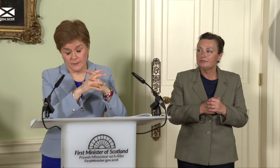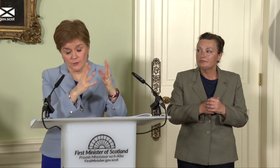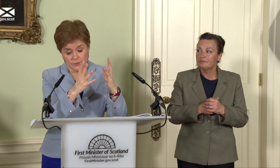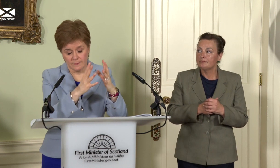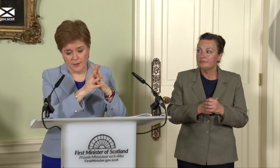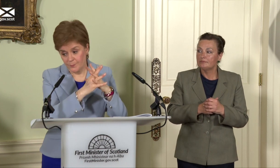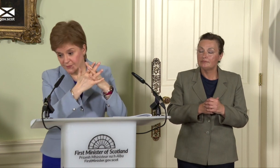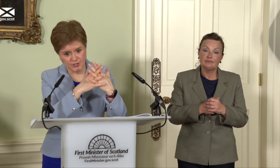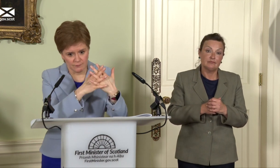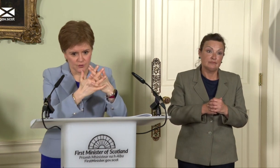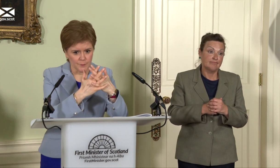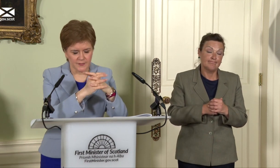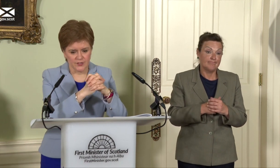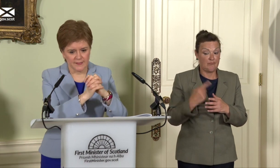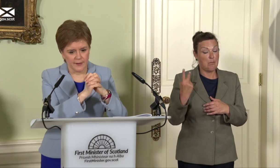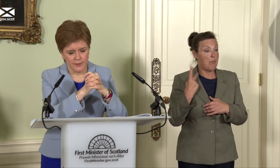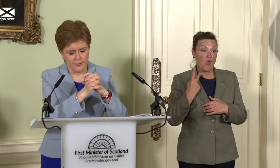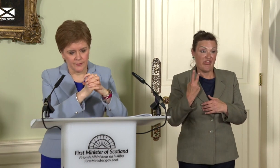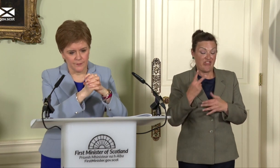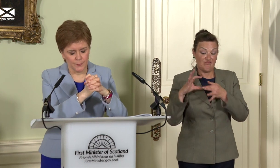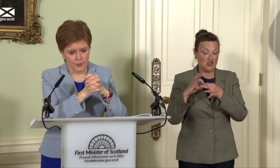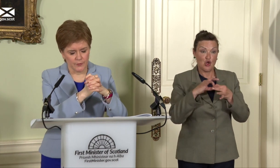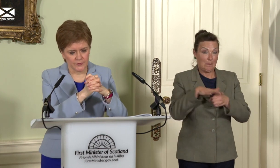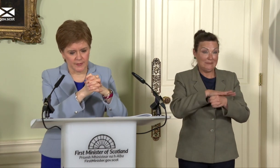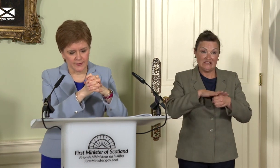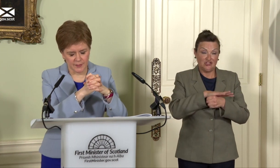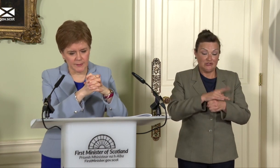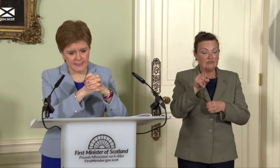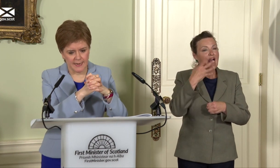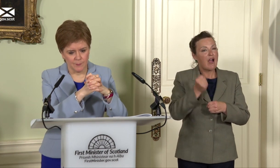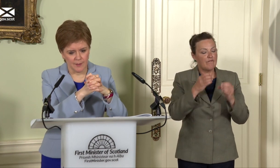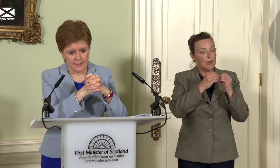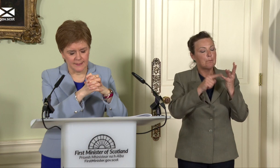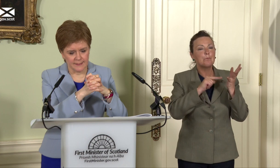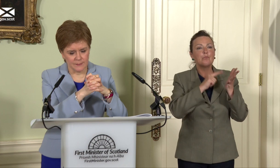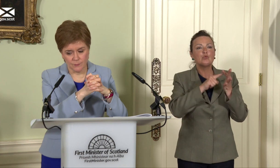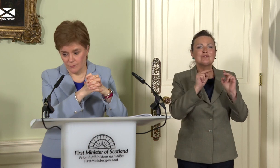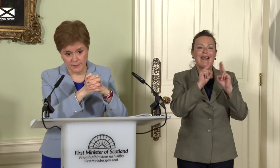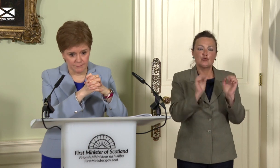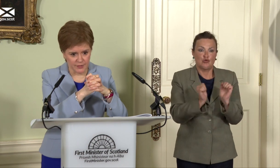Look, our position, joint position, is set out in the Bute House Agreement and we agree